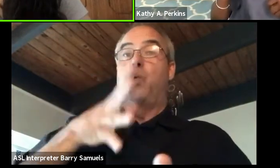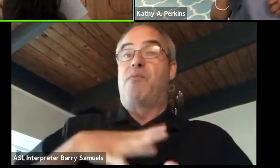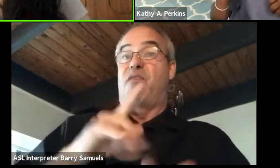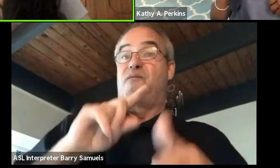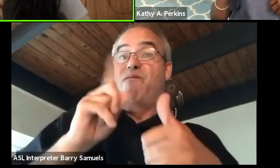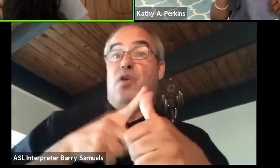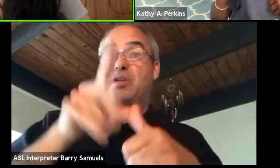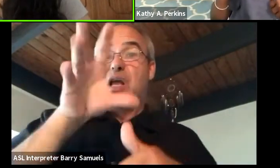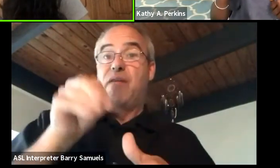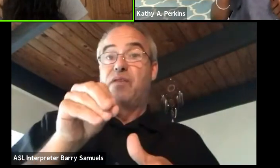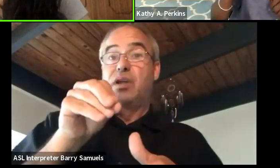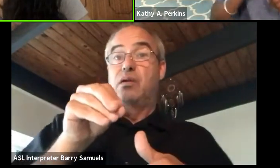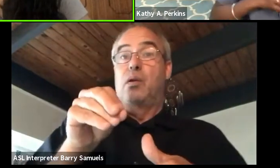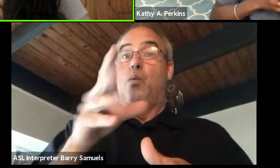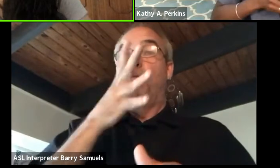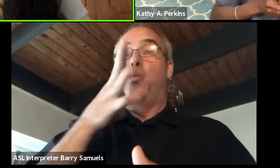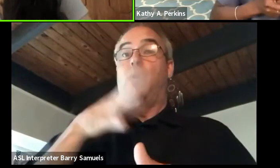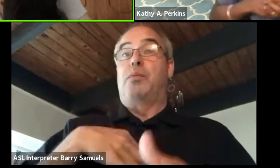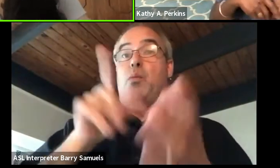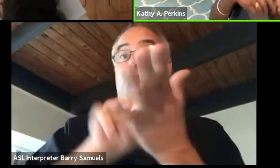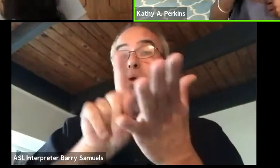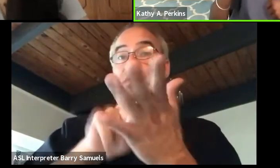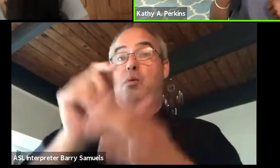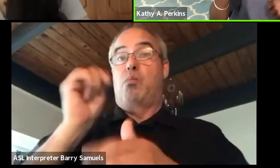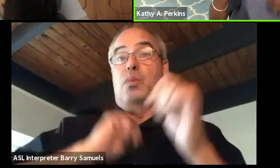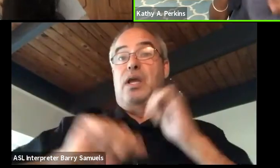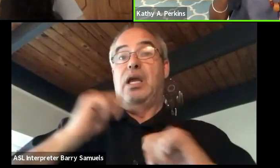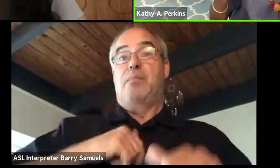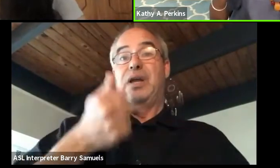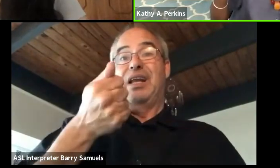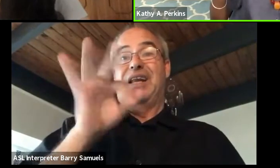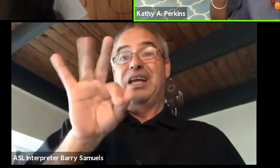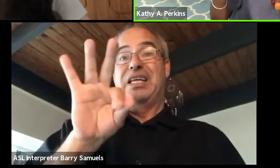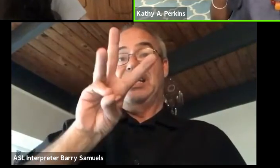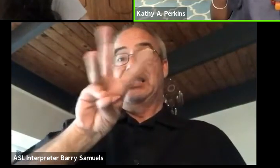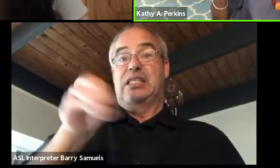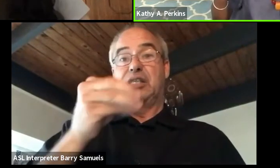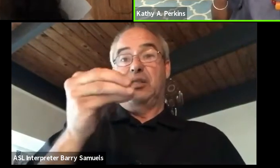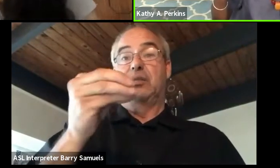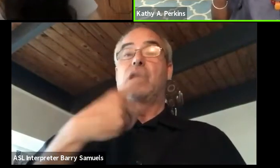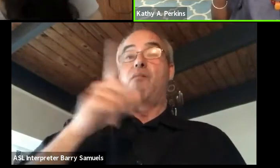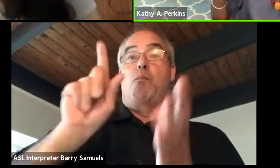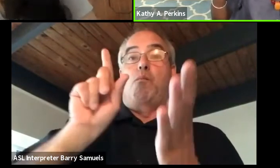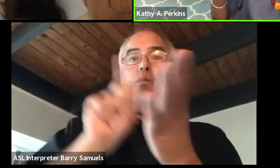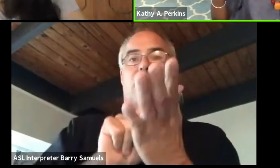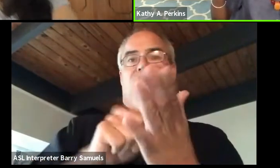"Dilemma of a Ghost". "Dilemma of a Ghost", right. And I published that because when I first thought about the collection of play,